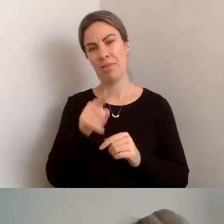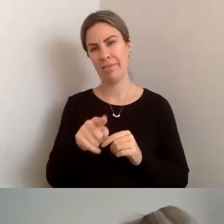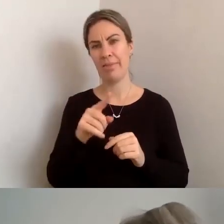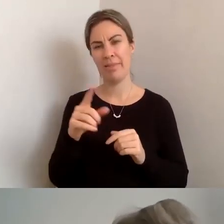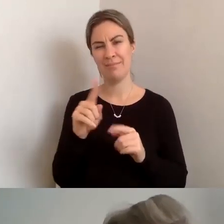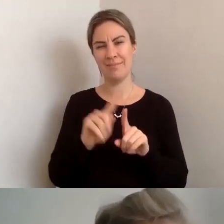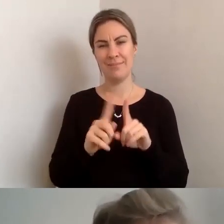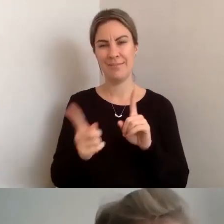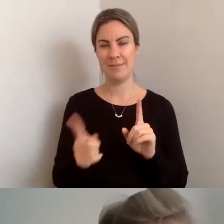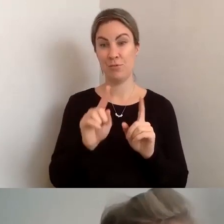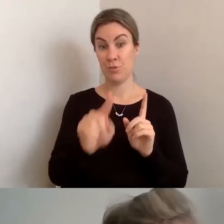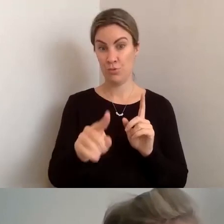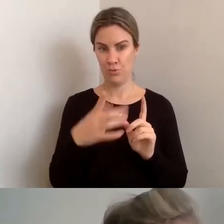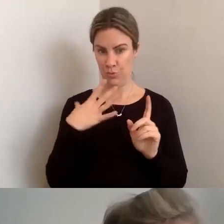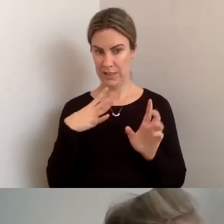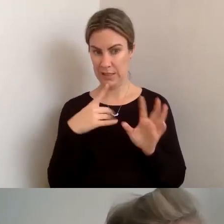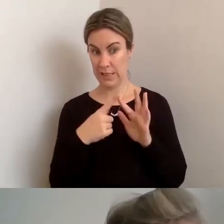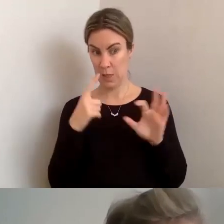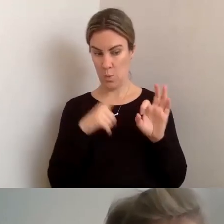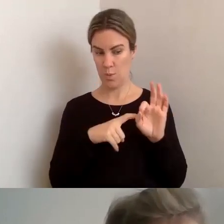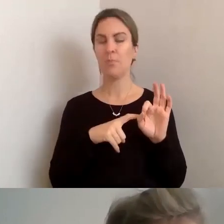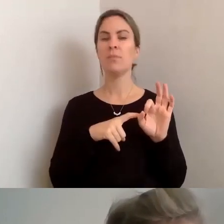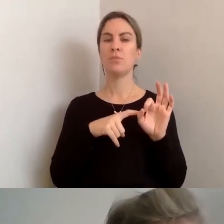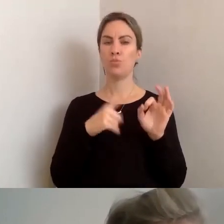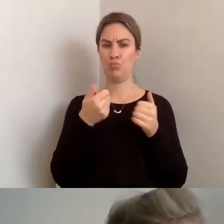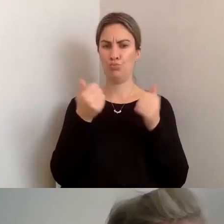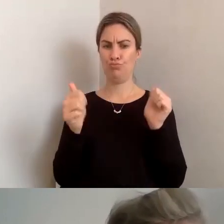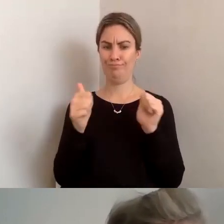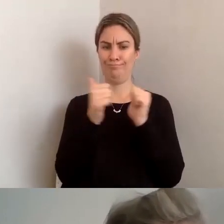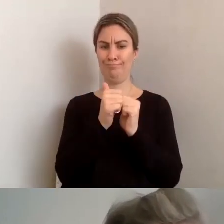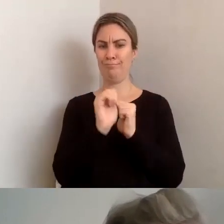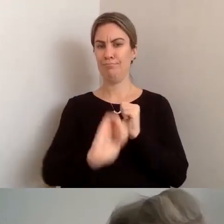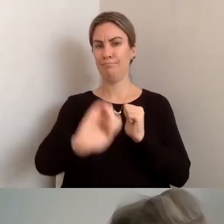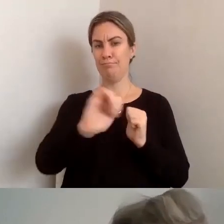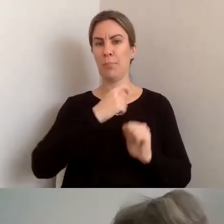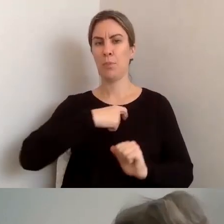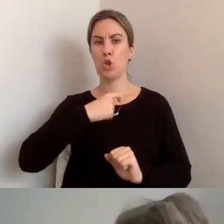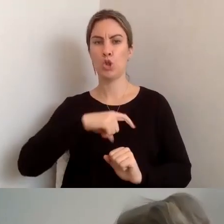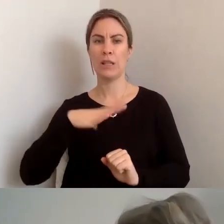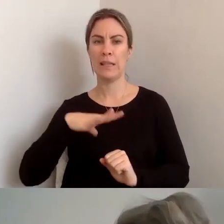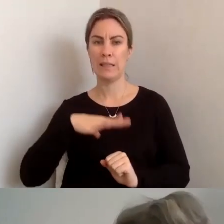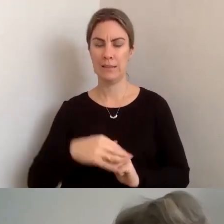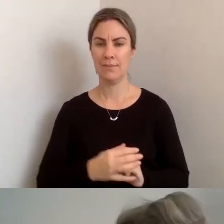equipment that actually suits your personal requirements. And if the